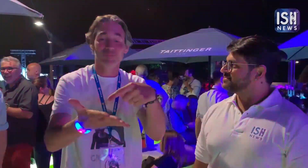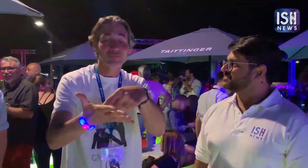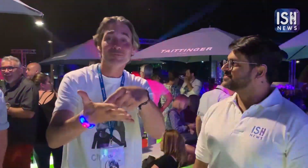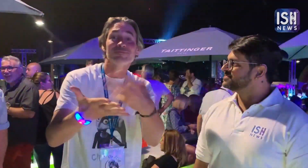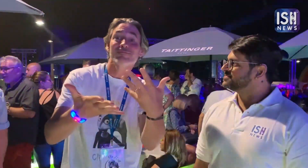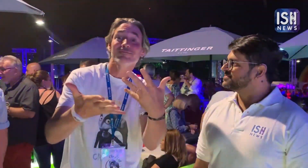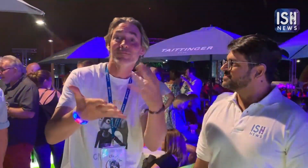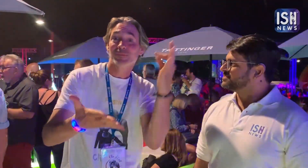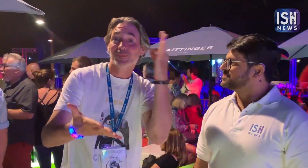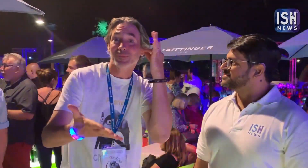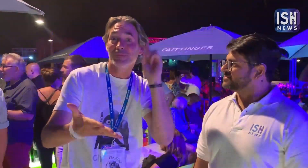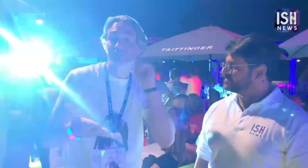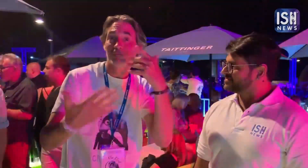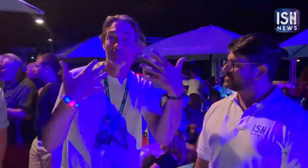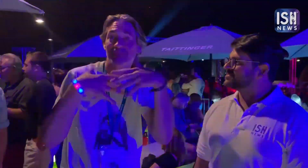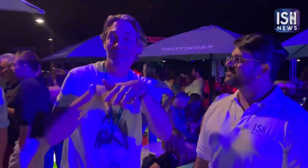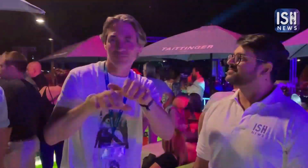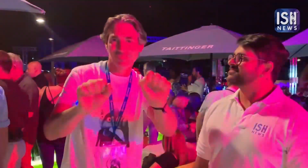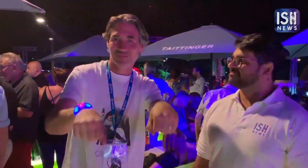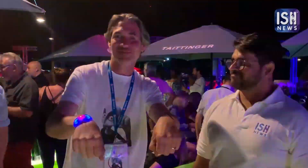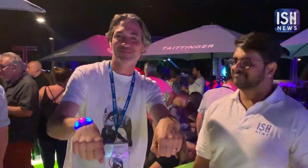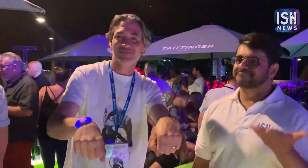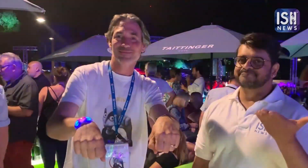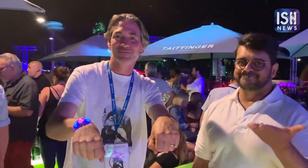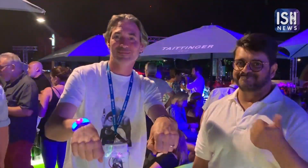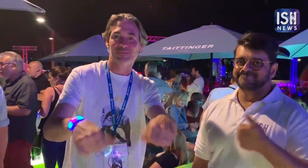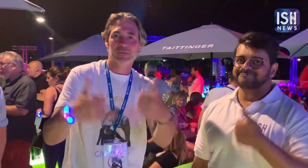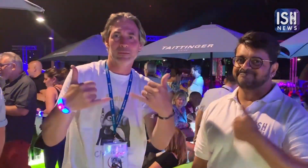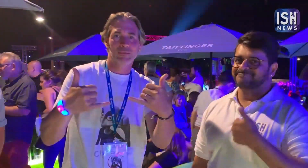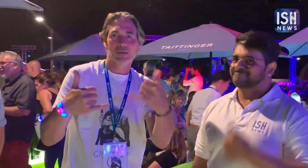Through Sign language Hearing and Deaf community can communicate with each other.